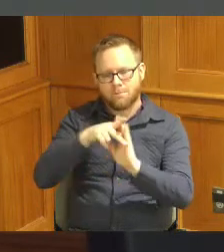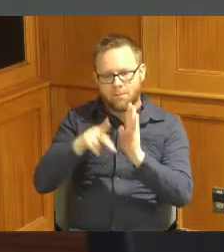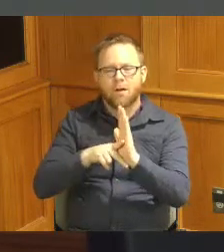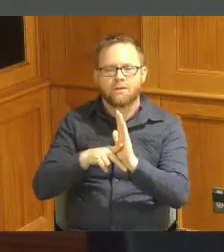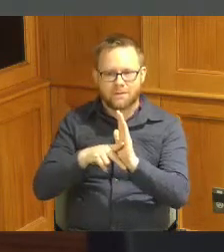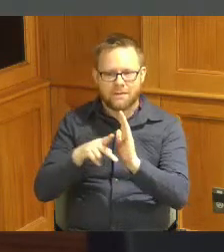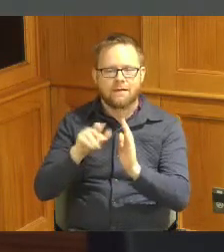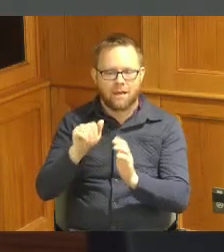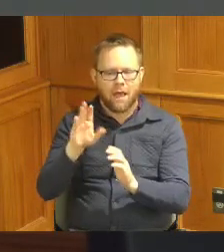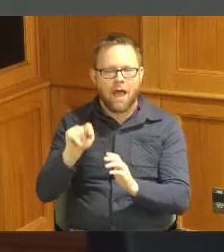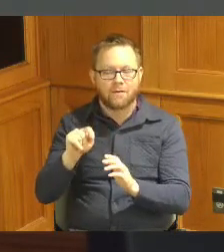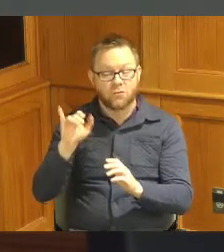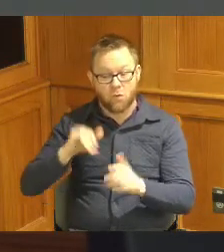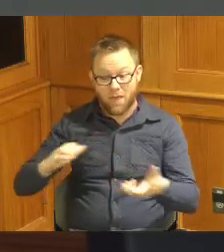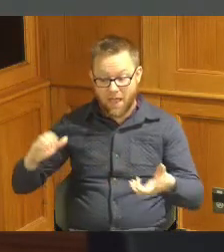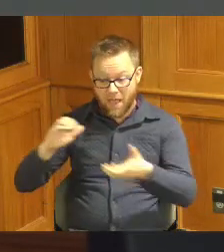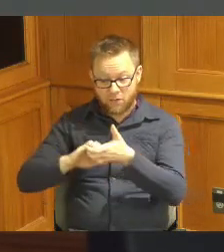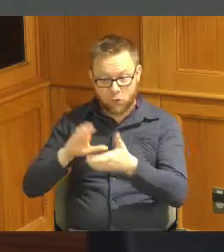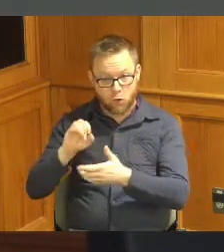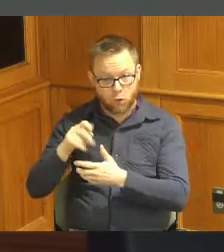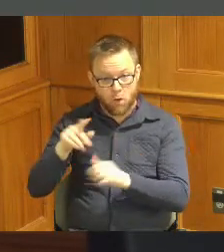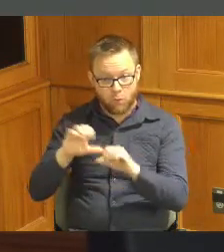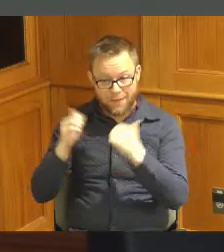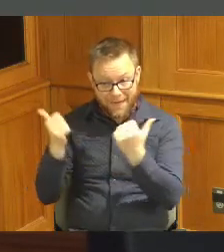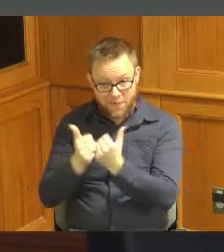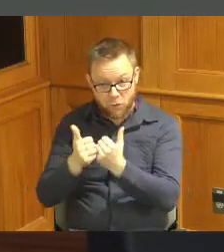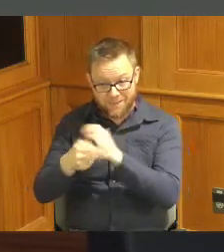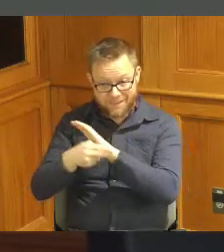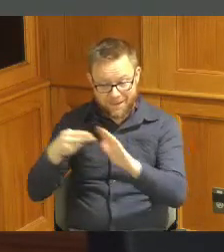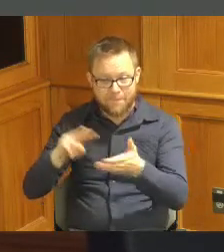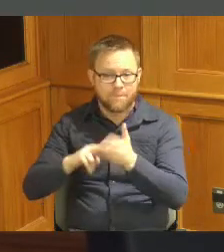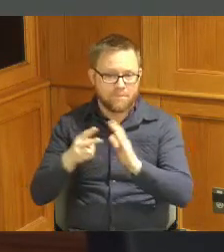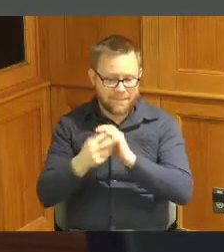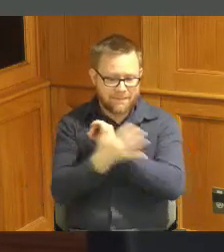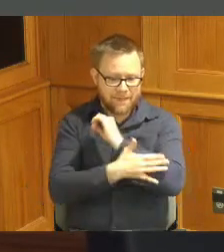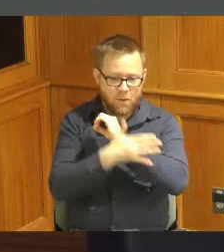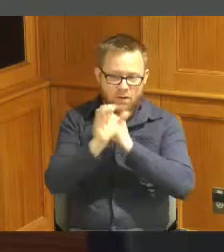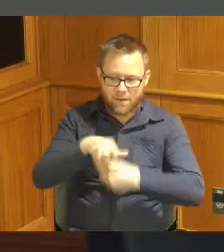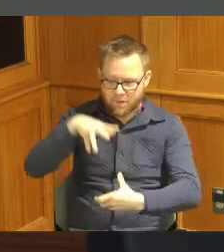agency status which would give the county a seat at the table for directly reviewing